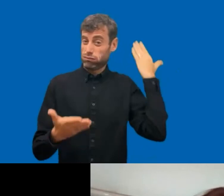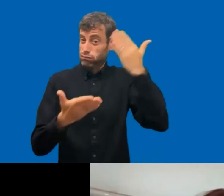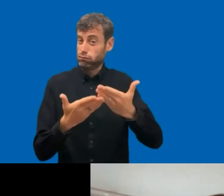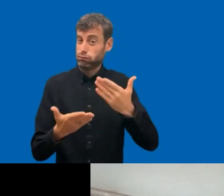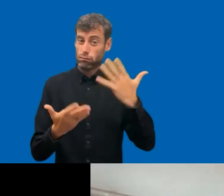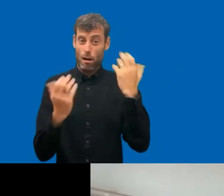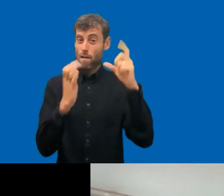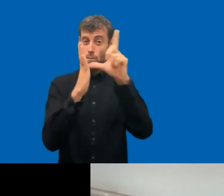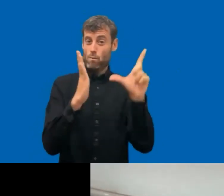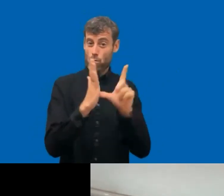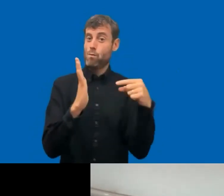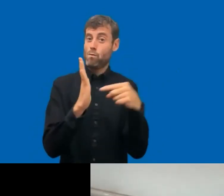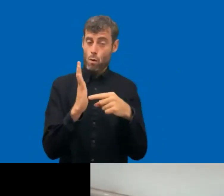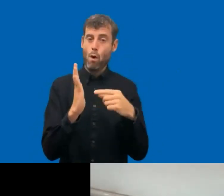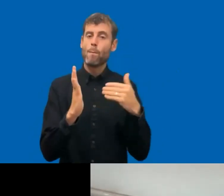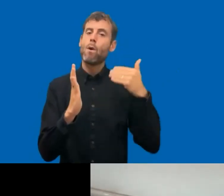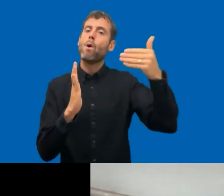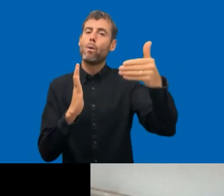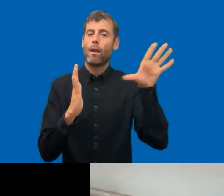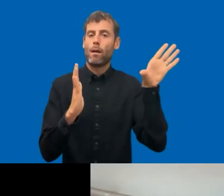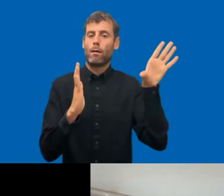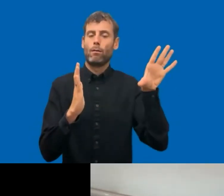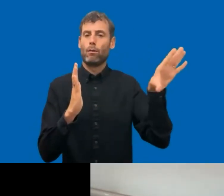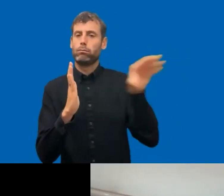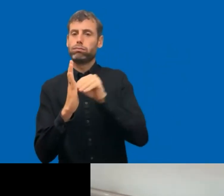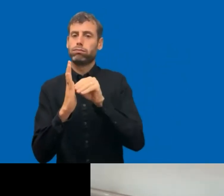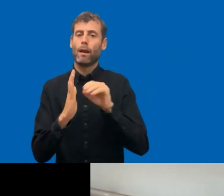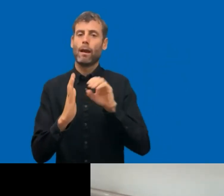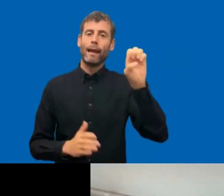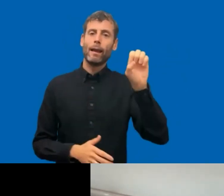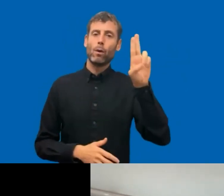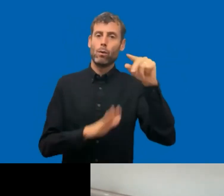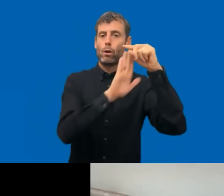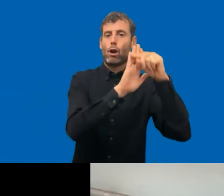of the Norwegian monitoring agency called the Authority for Universal Design for ICT